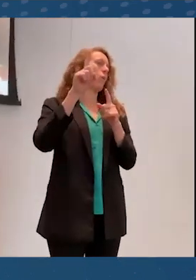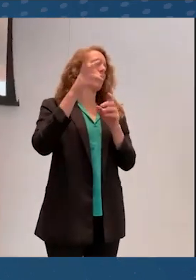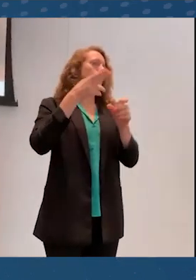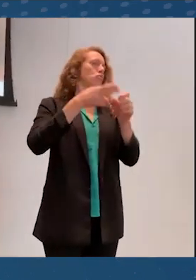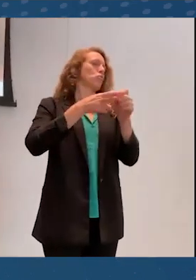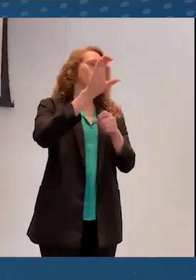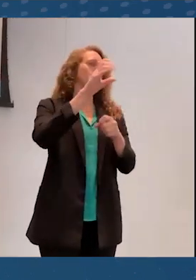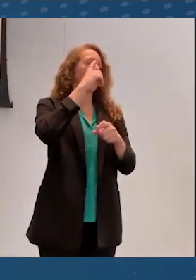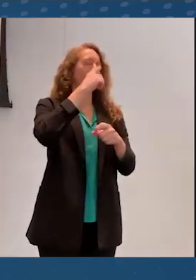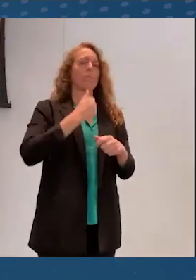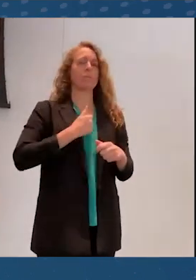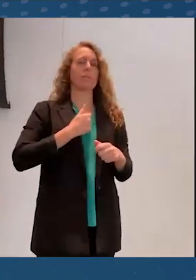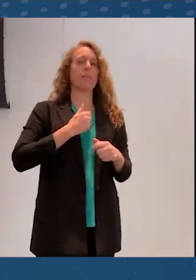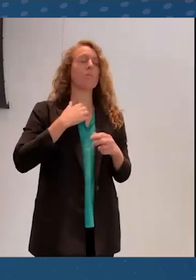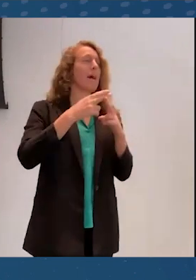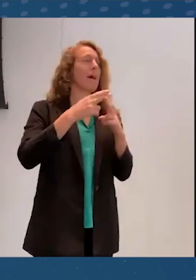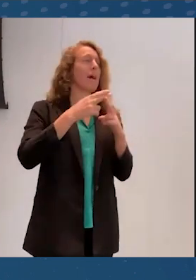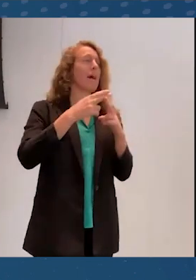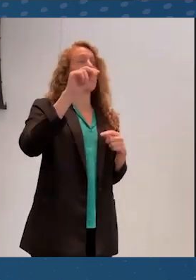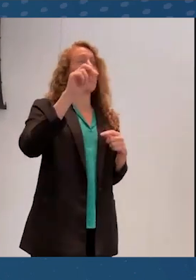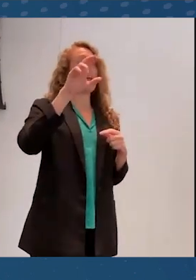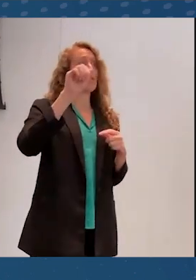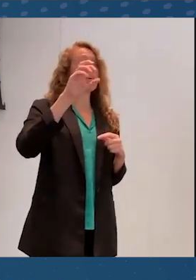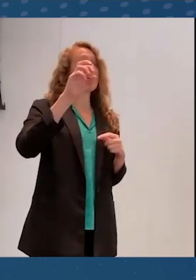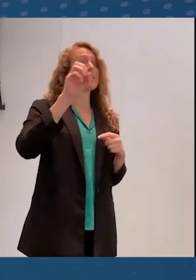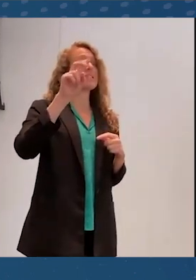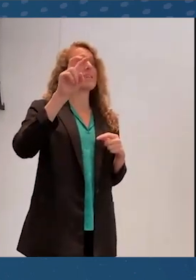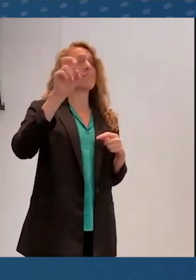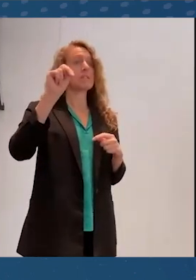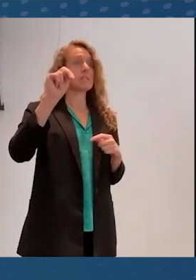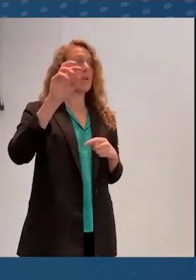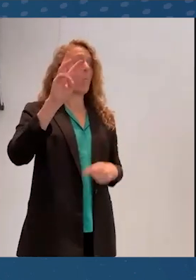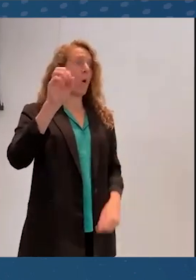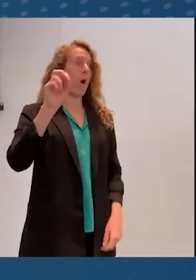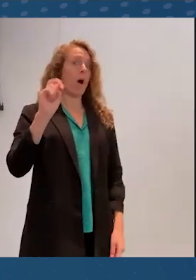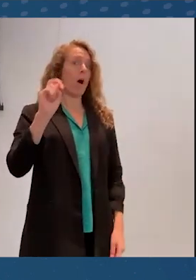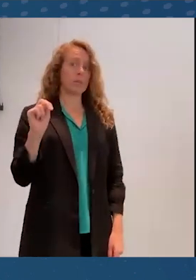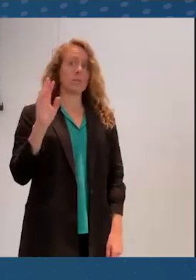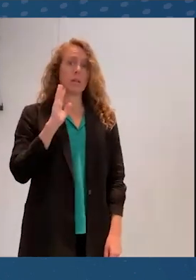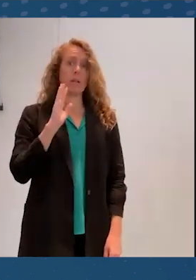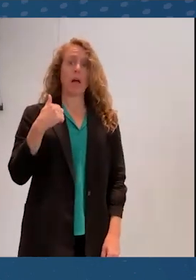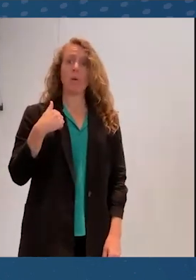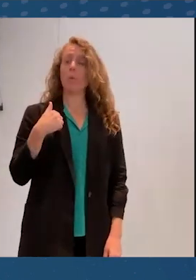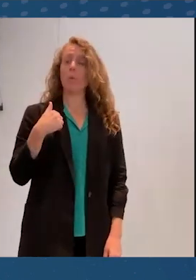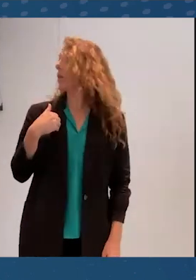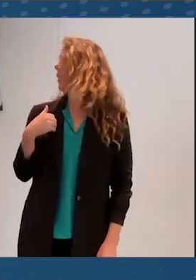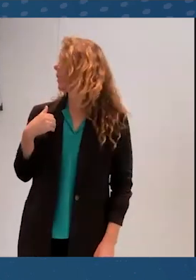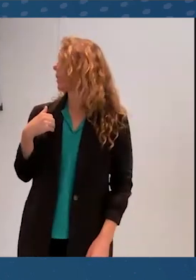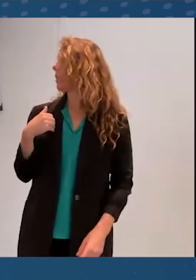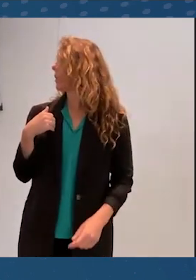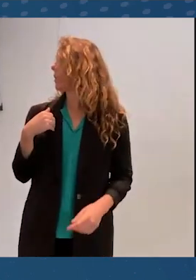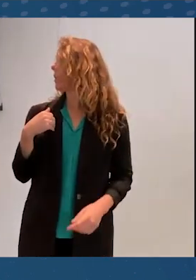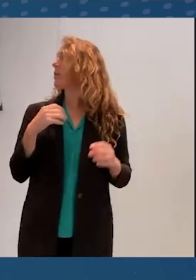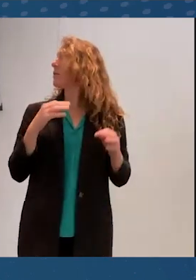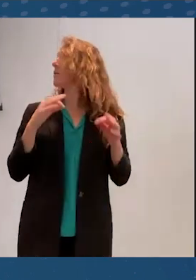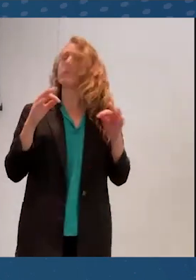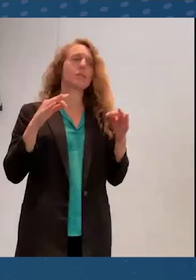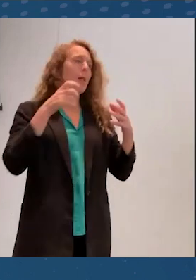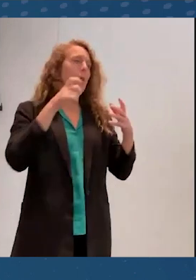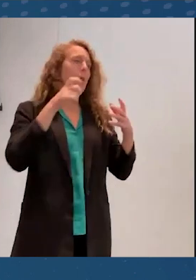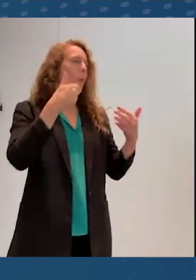My name is Andrea Stevenson Won and I am a 50-ish white woman